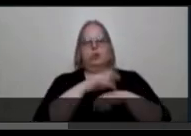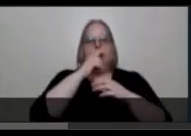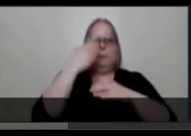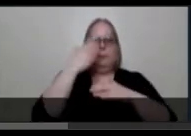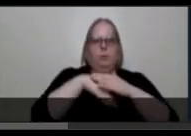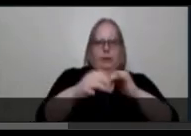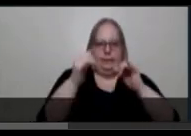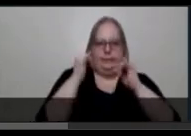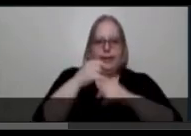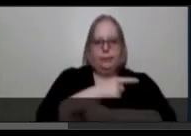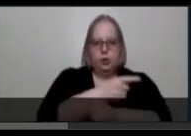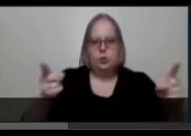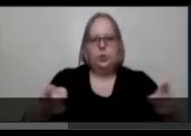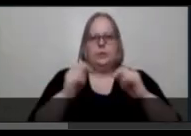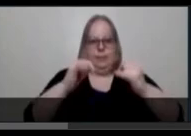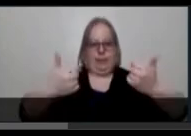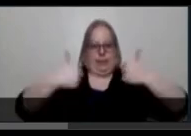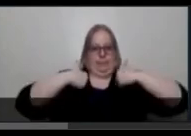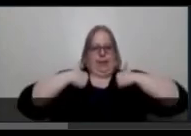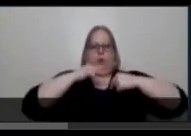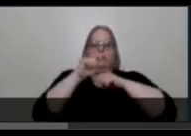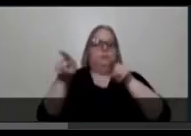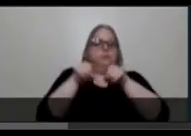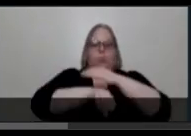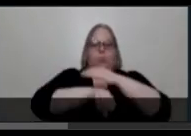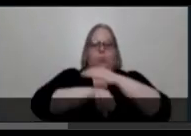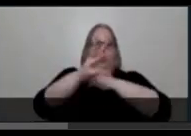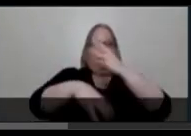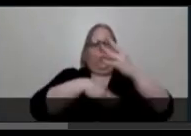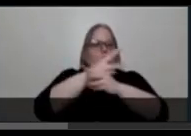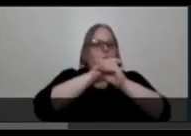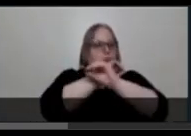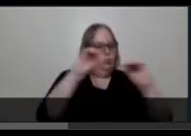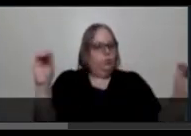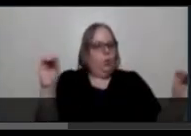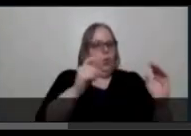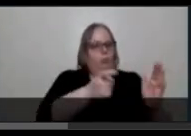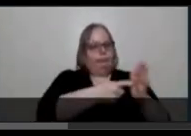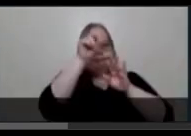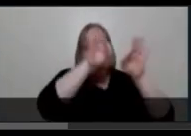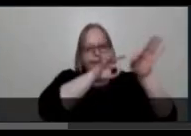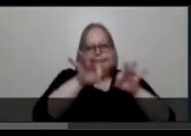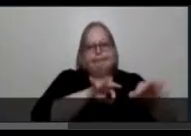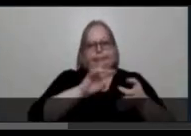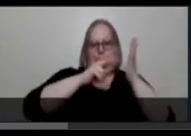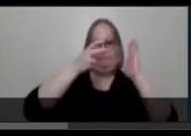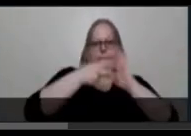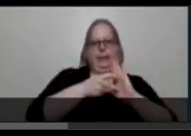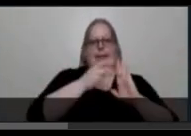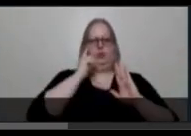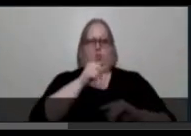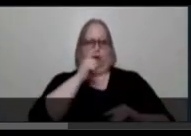like me, is like being born into a world without qualifiers for us. How is it you existed anyway?”